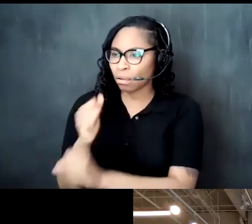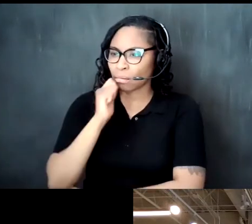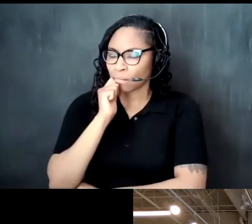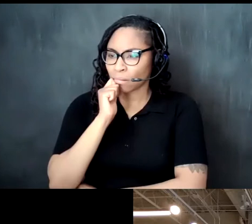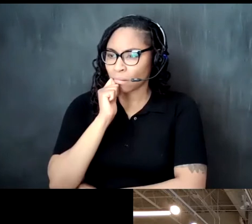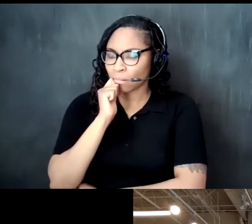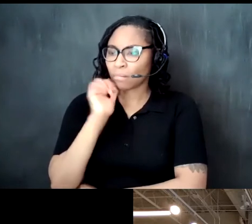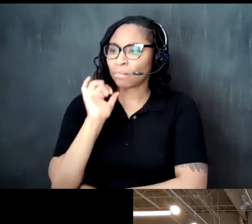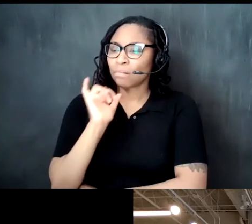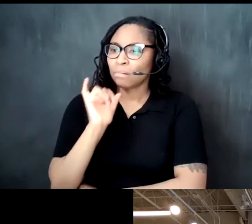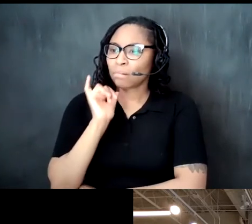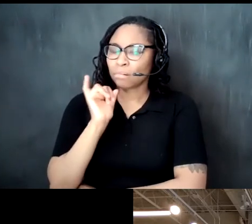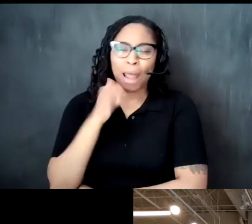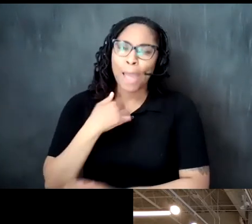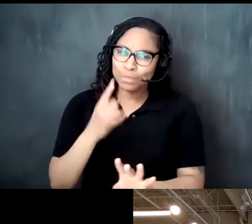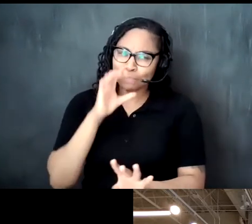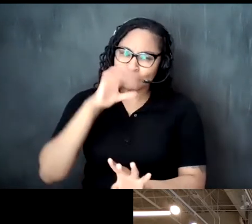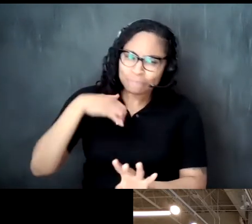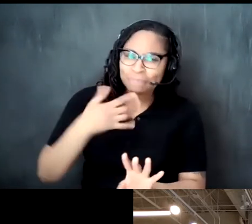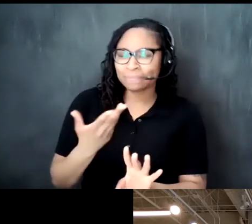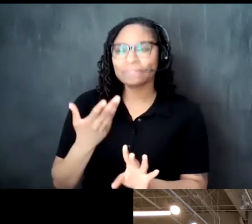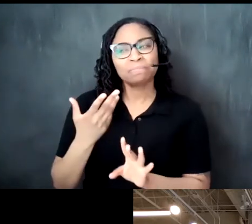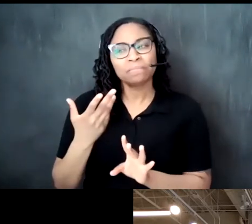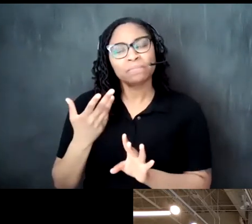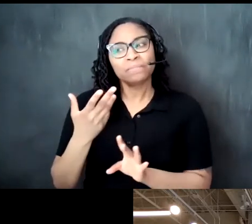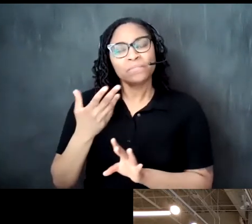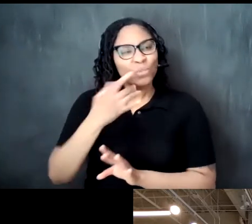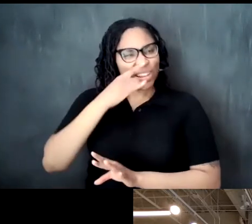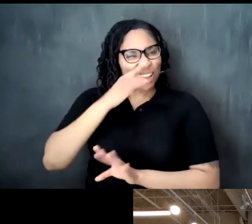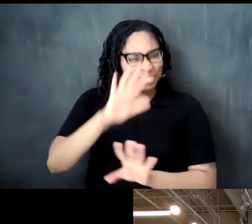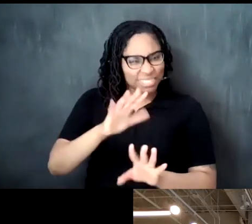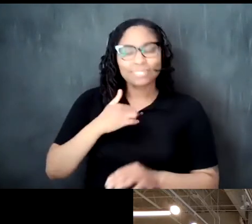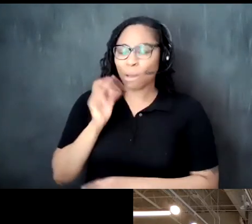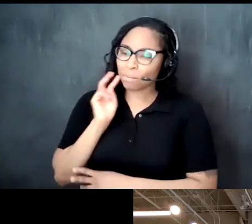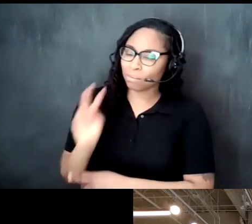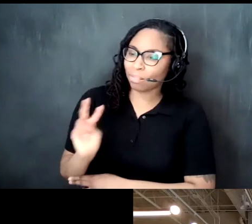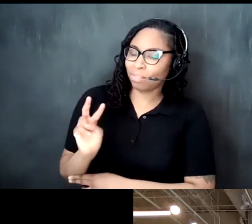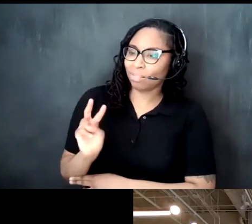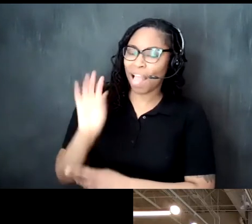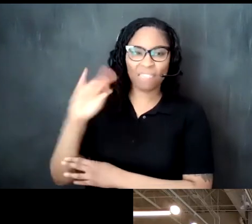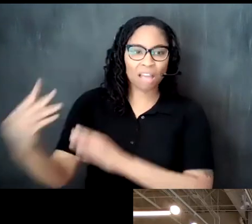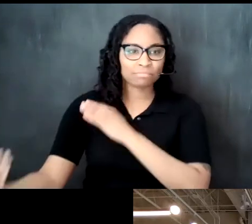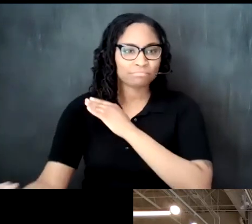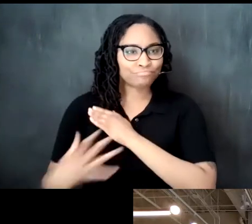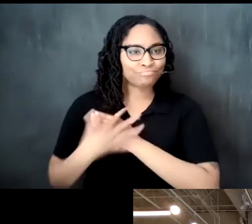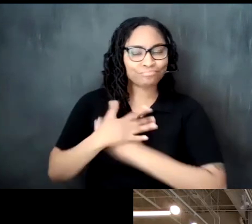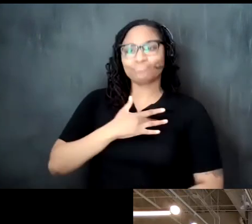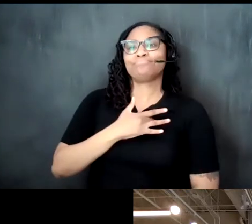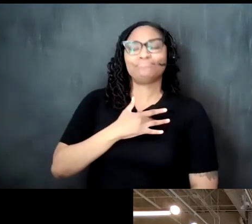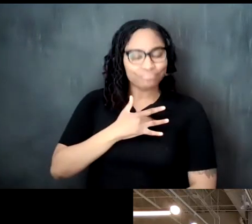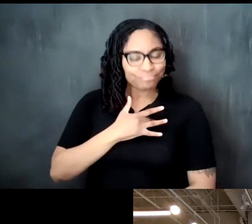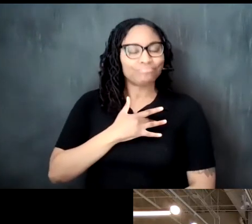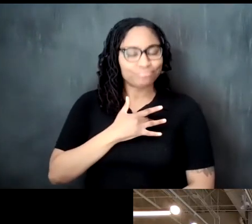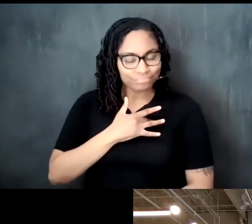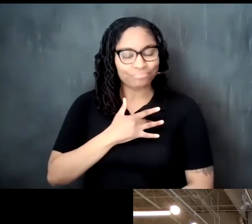a very different kid so um he uh he just really influenced me um in terms of drinking that and so